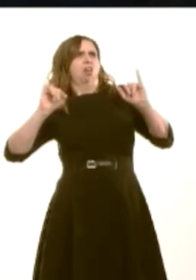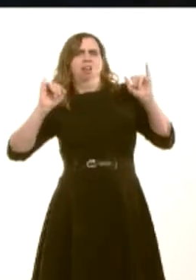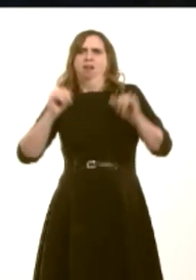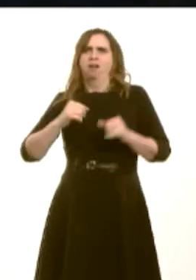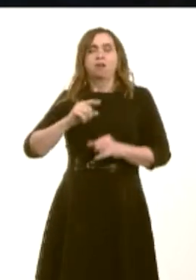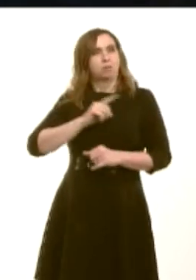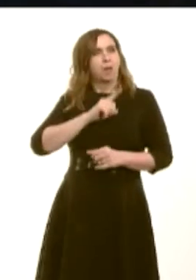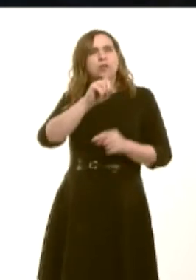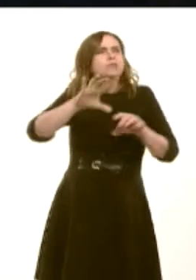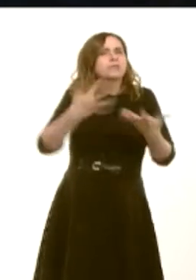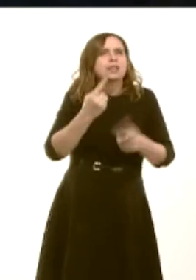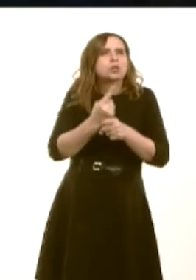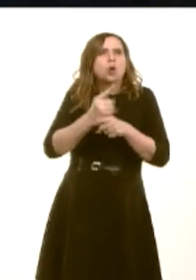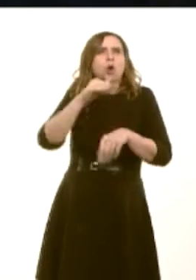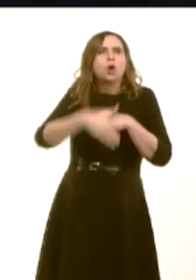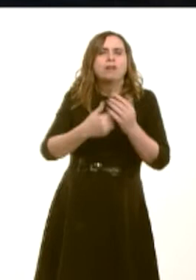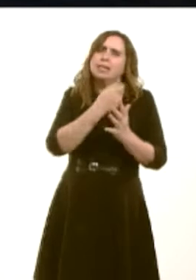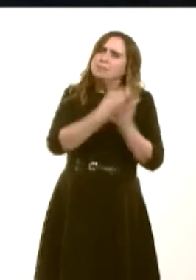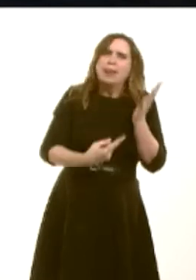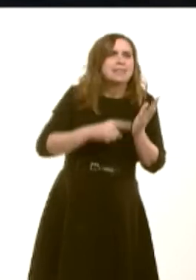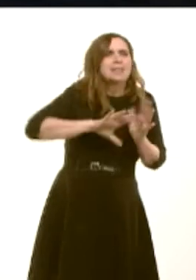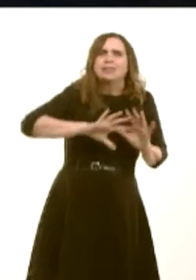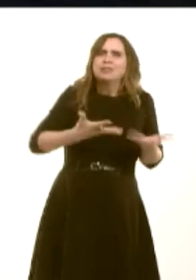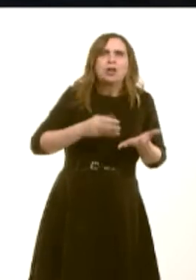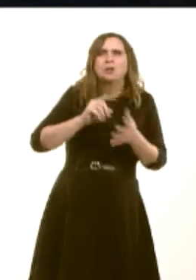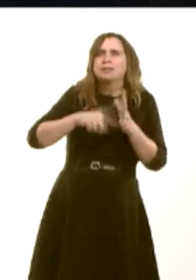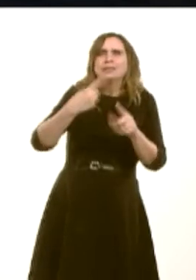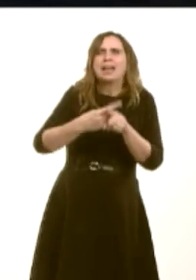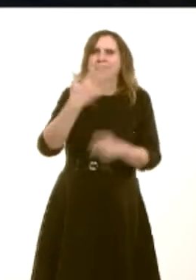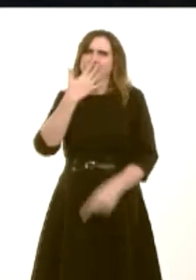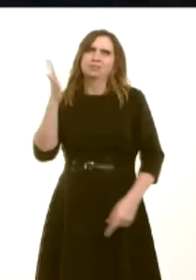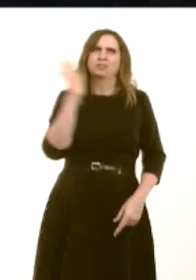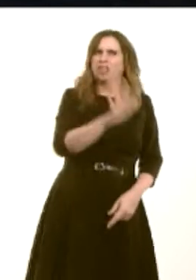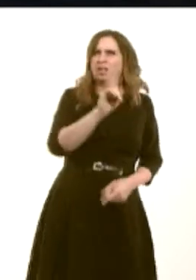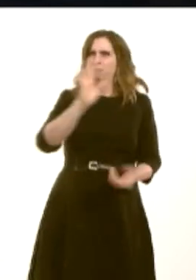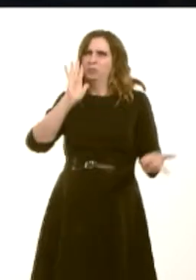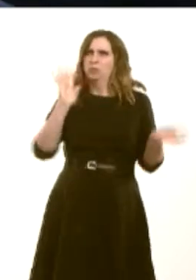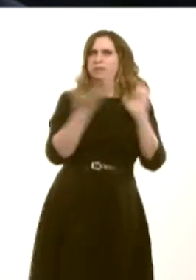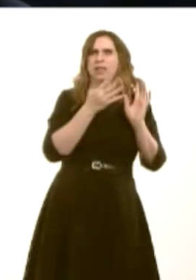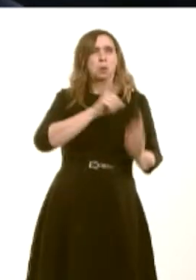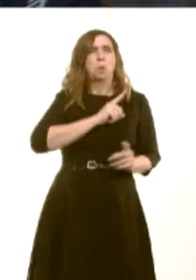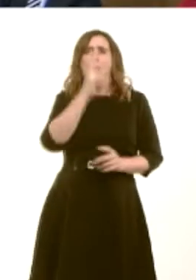available for those with disabilities. Sheer hypocrisy. In 2001, the Labour Government